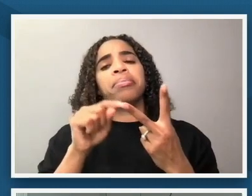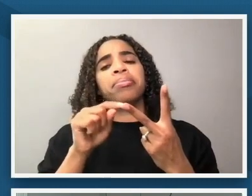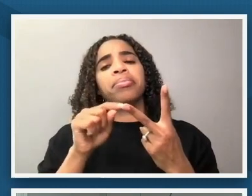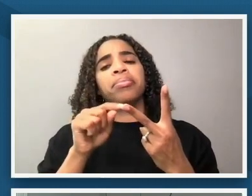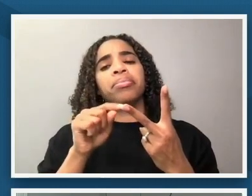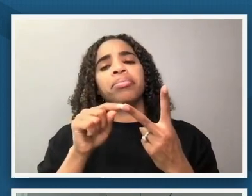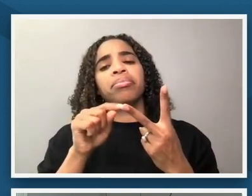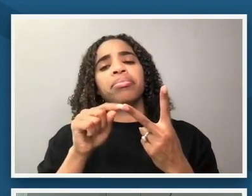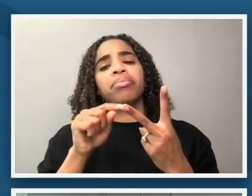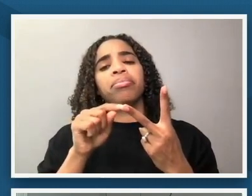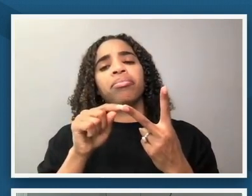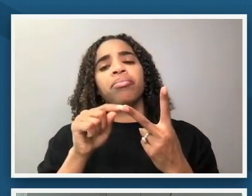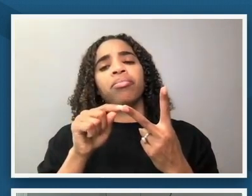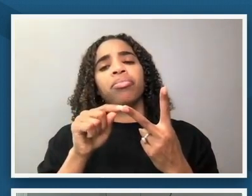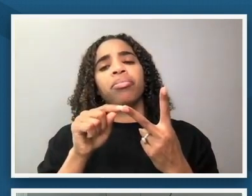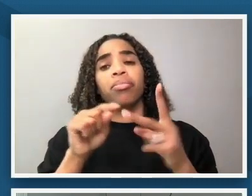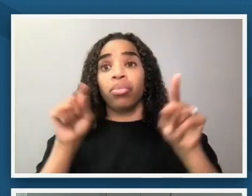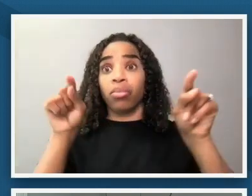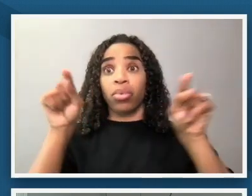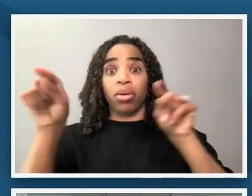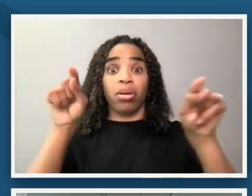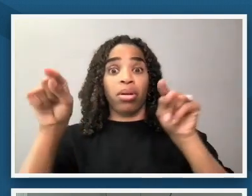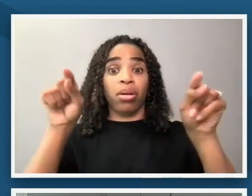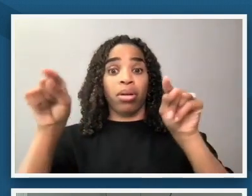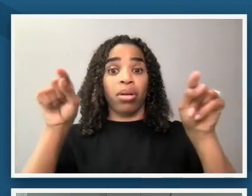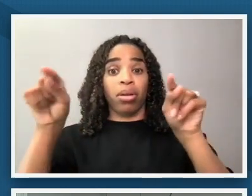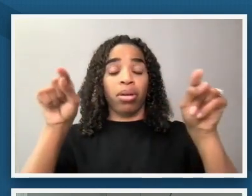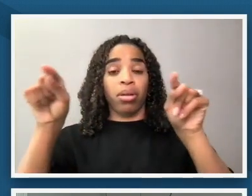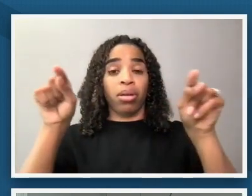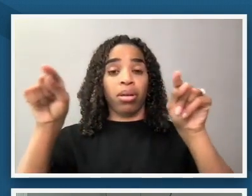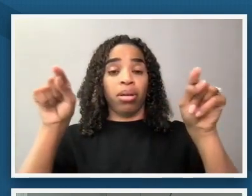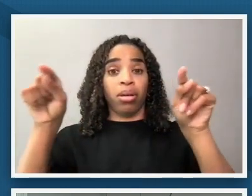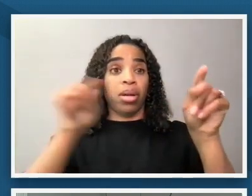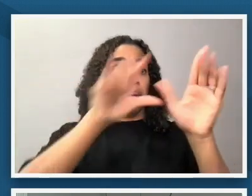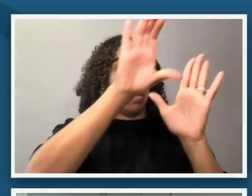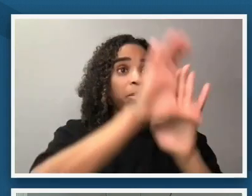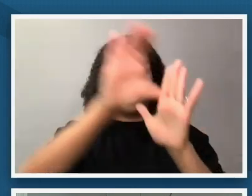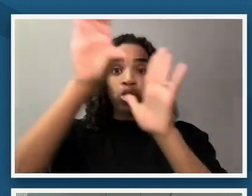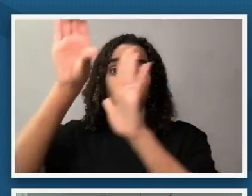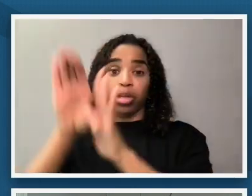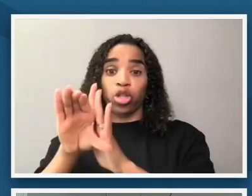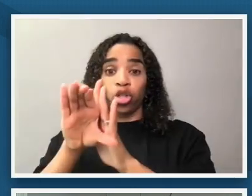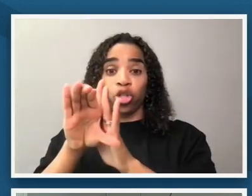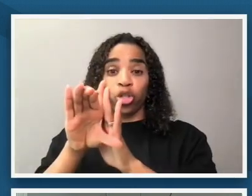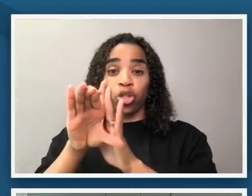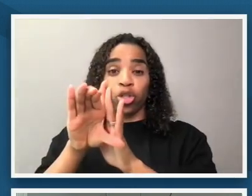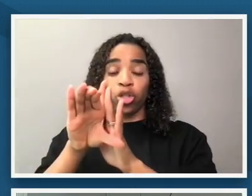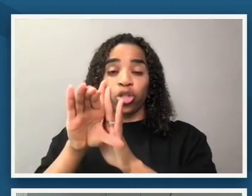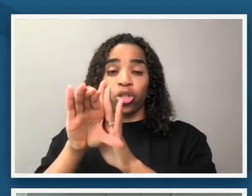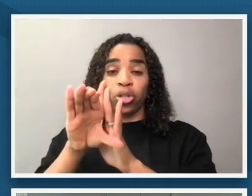in what ways does the juxtaposition of